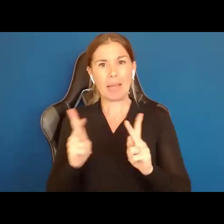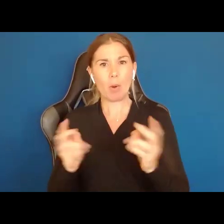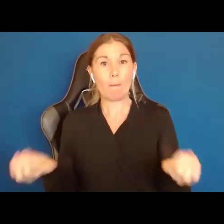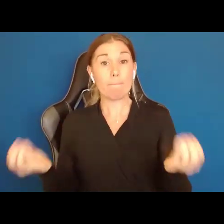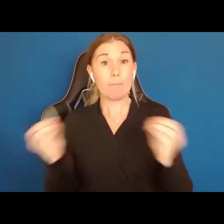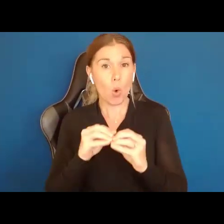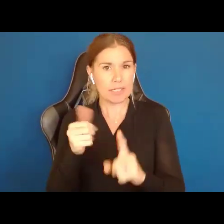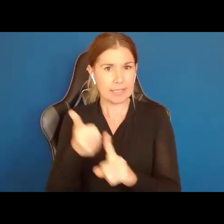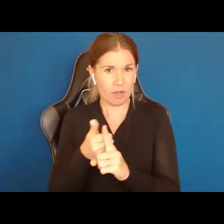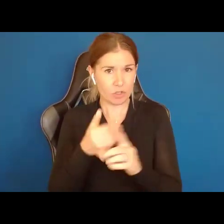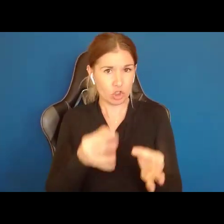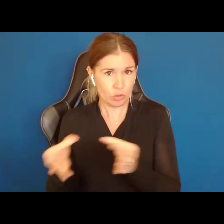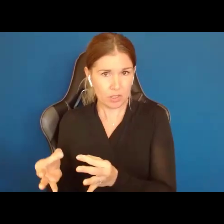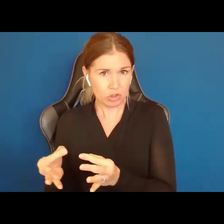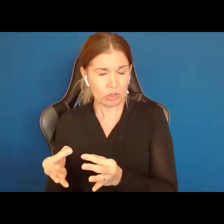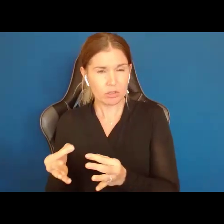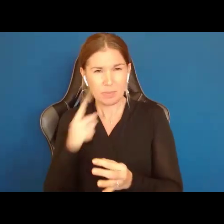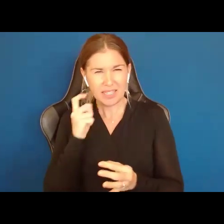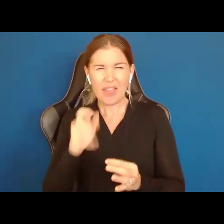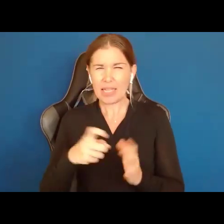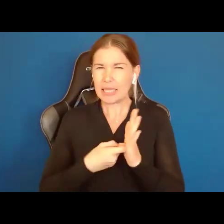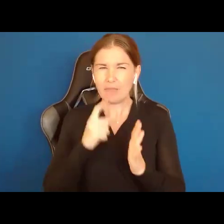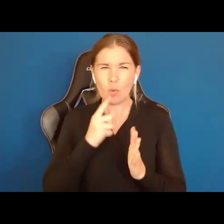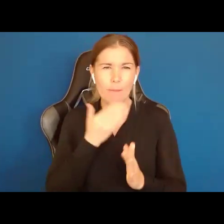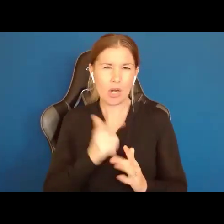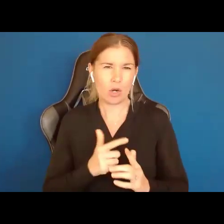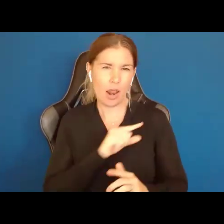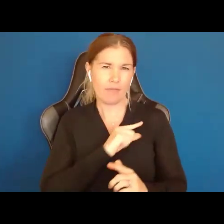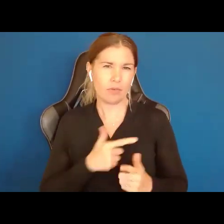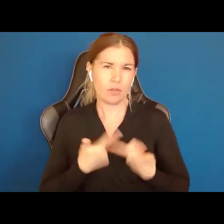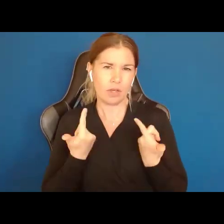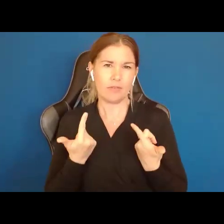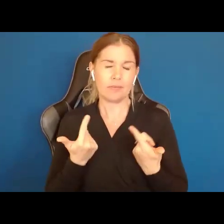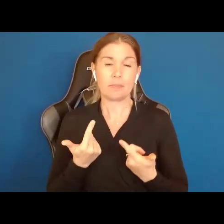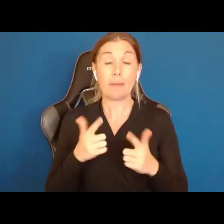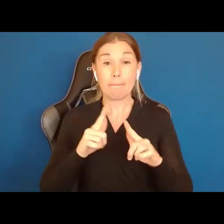because that is the key to a better quality of life, while at the same time making sure they